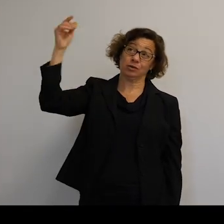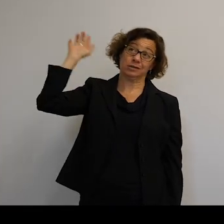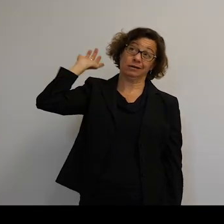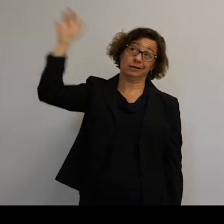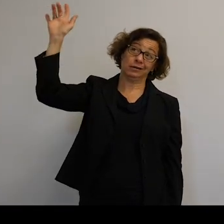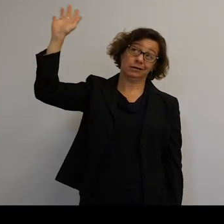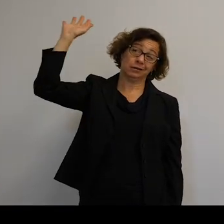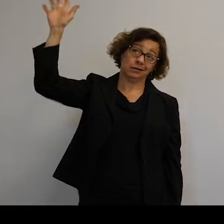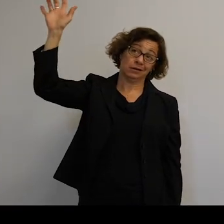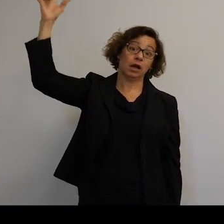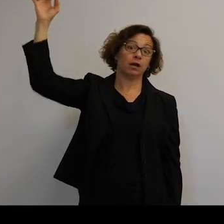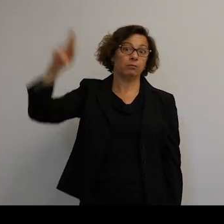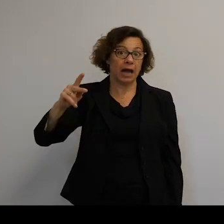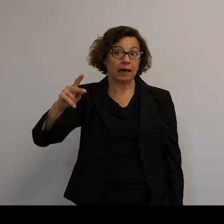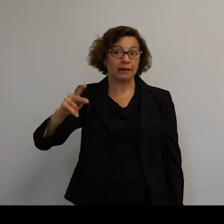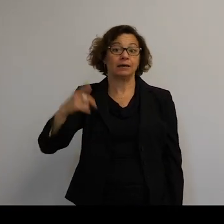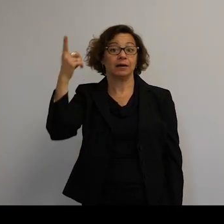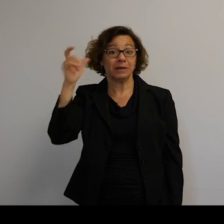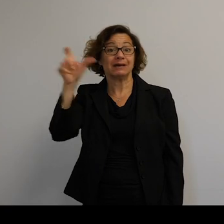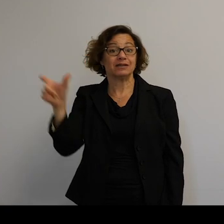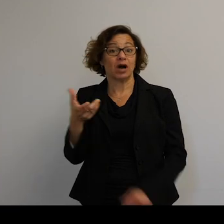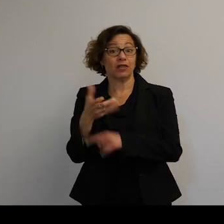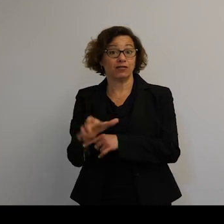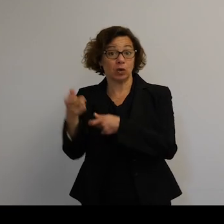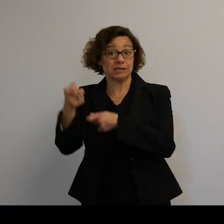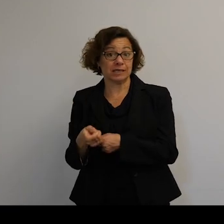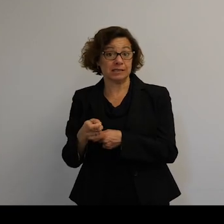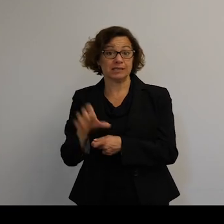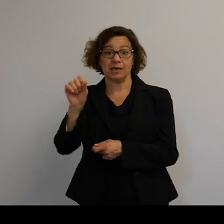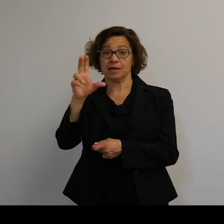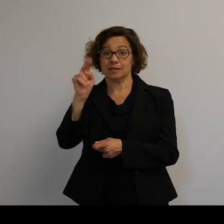Because of these old non-conservative forces, the force of the sunlight, et cetera,